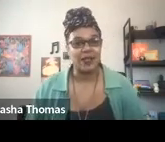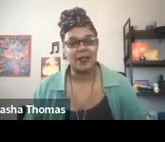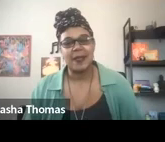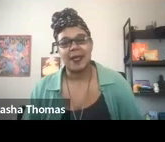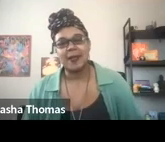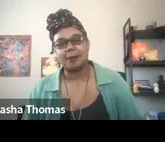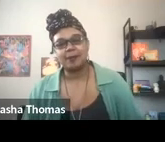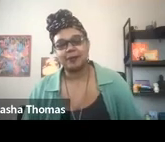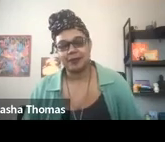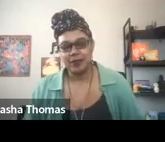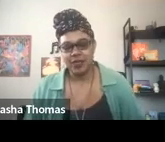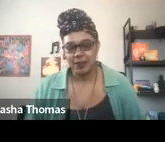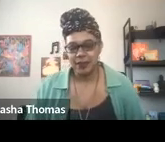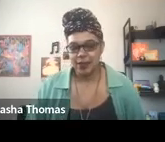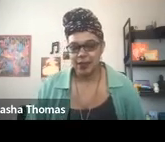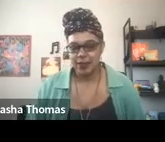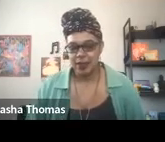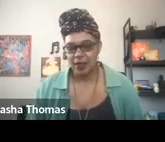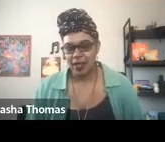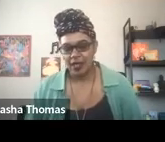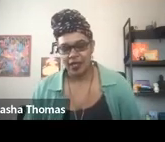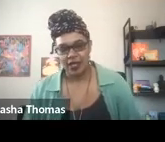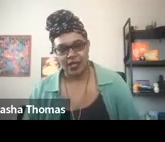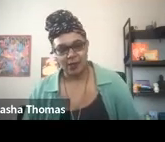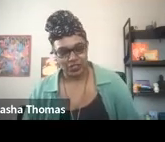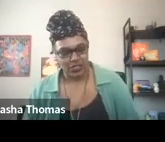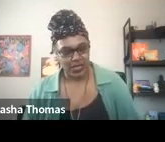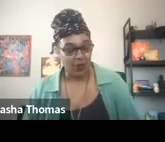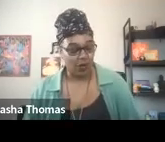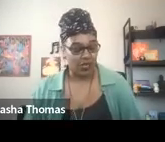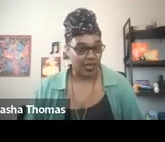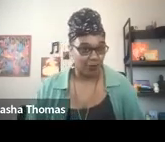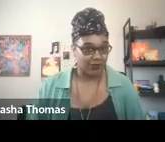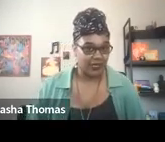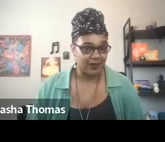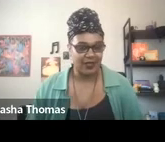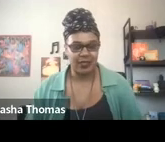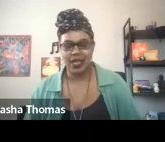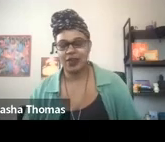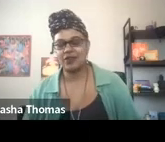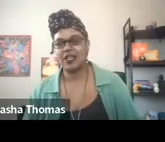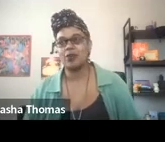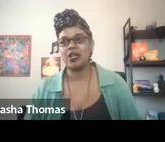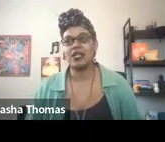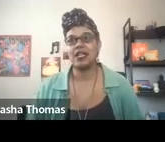I mentioned that I work collaboratively in the Black Creative Healing project.